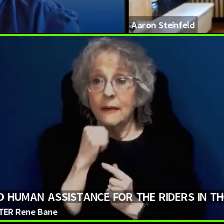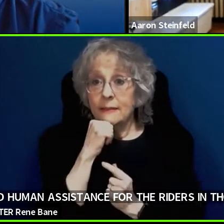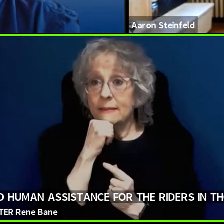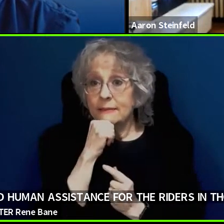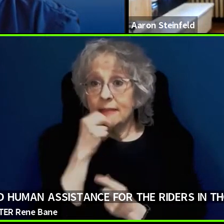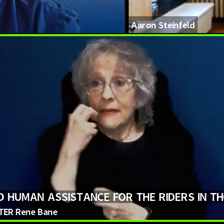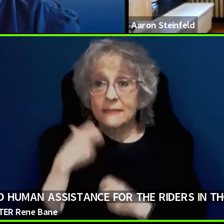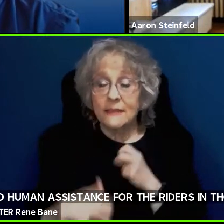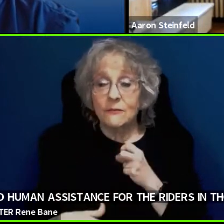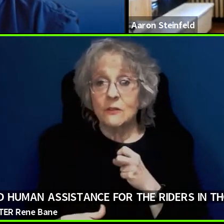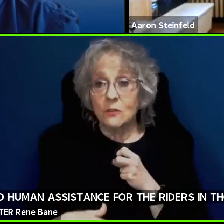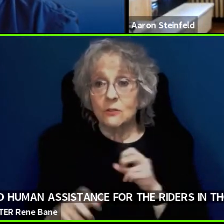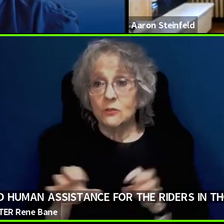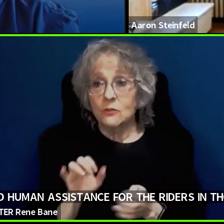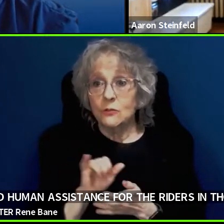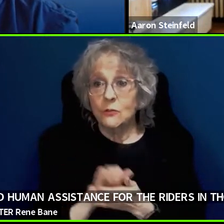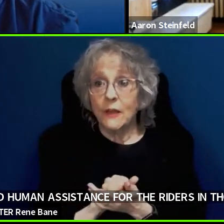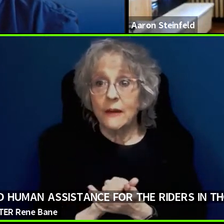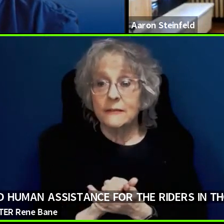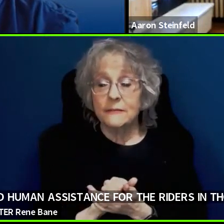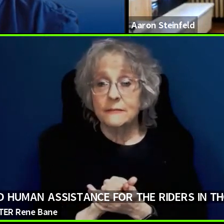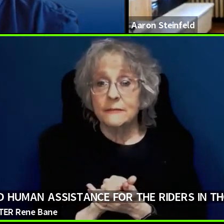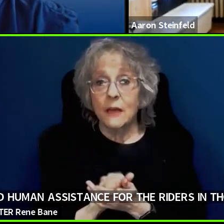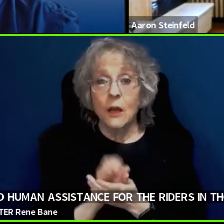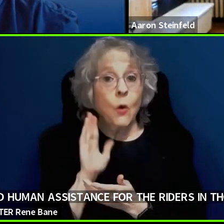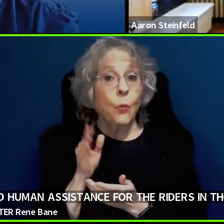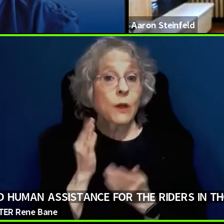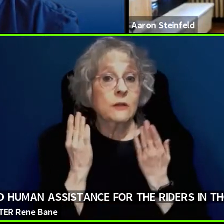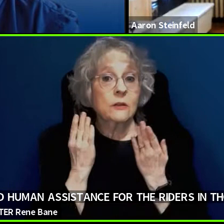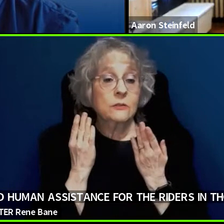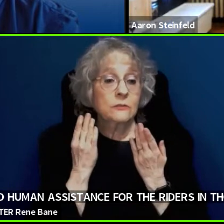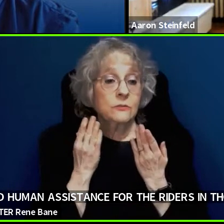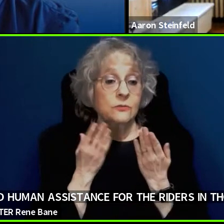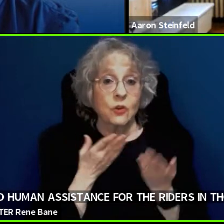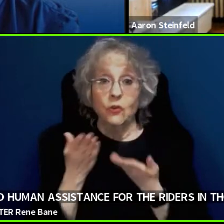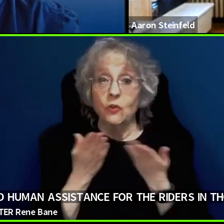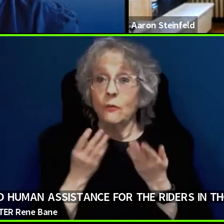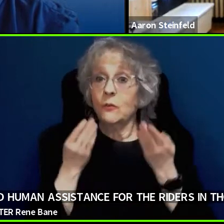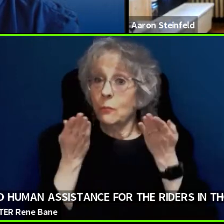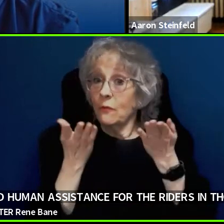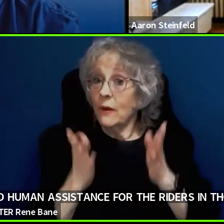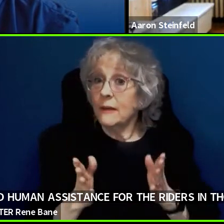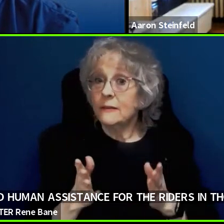a function of will the service providers feel that it is in their best interest to provide